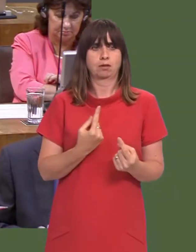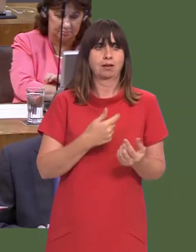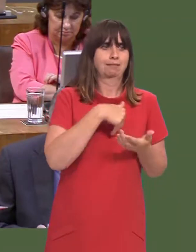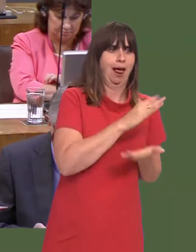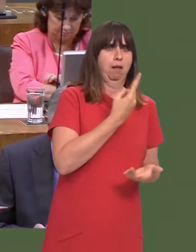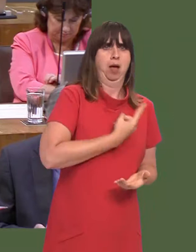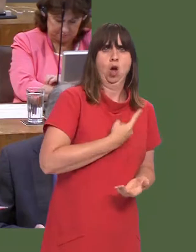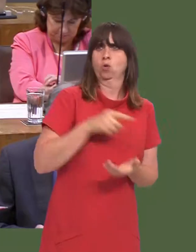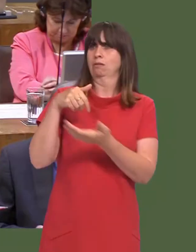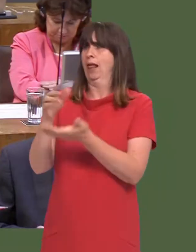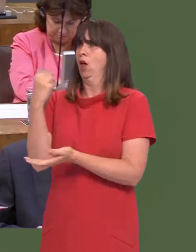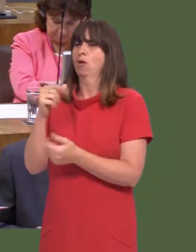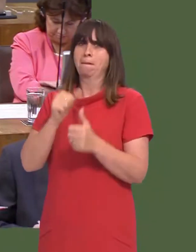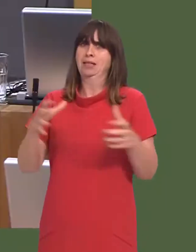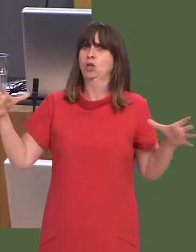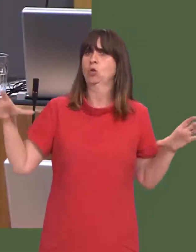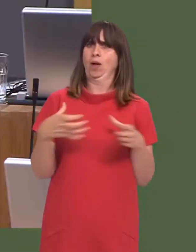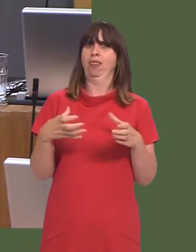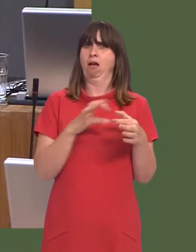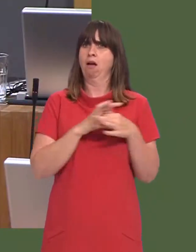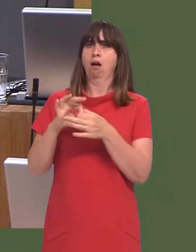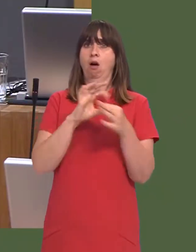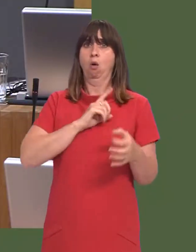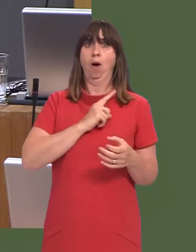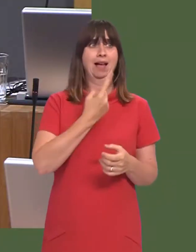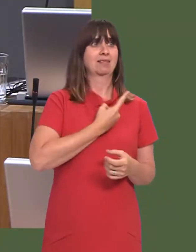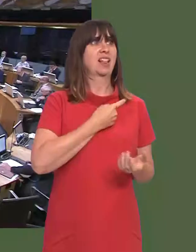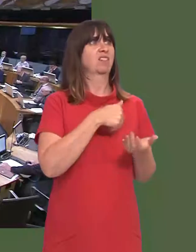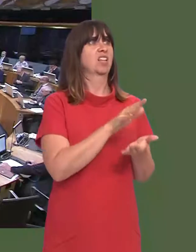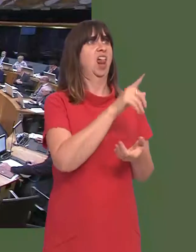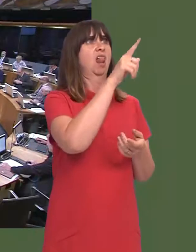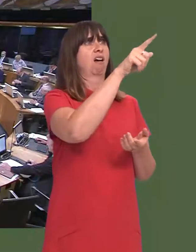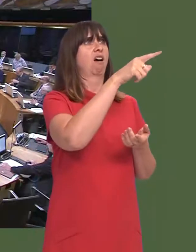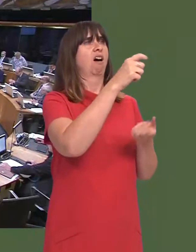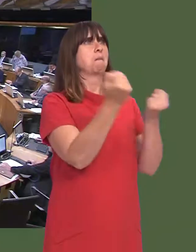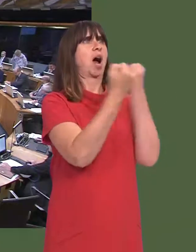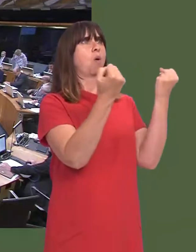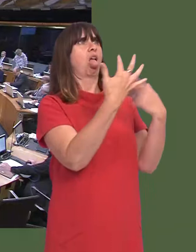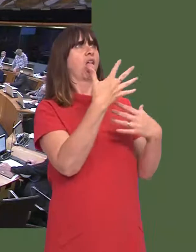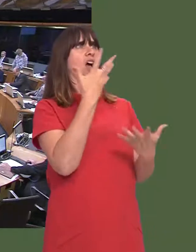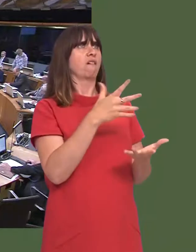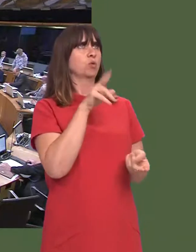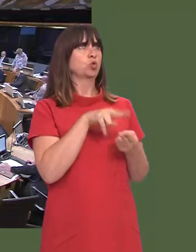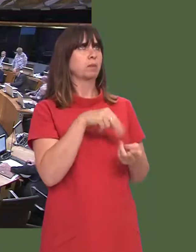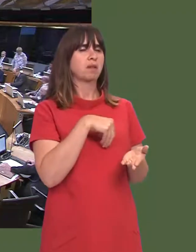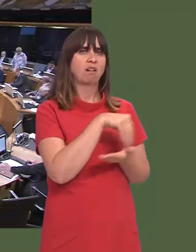We know that that would mean that the buyers would have all the power. Sian Gwenllian: 2.